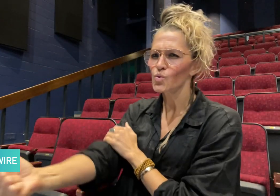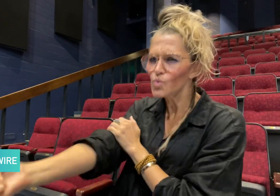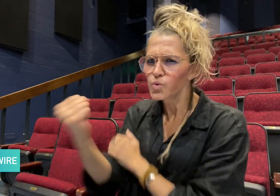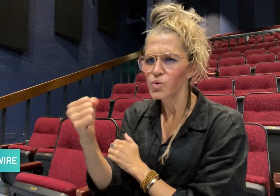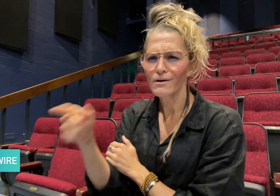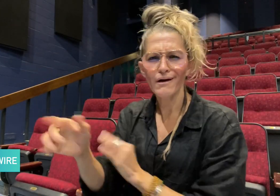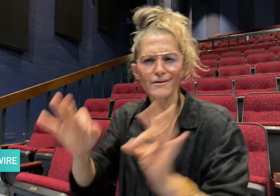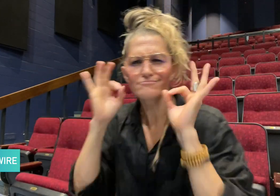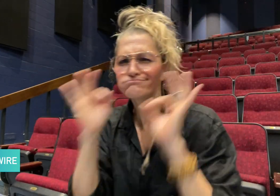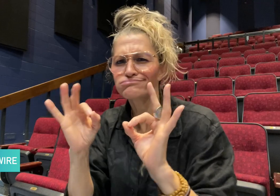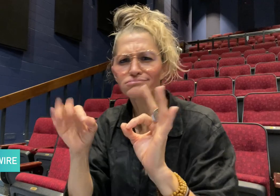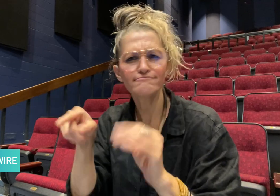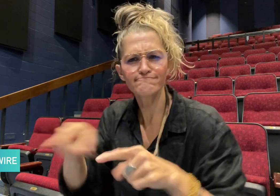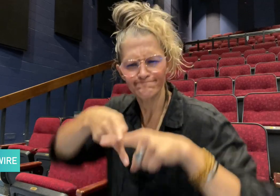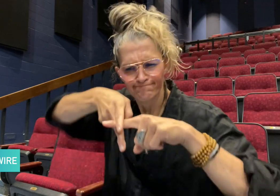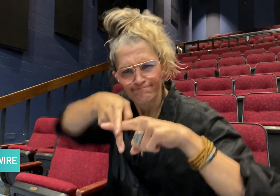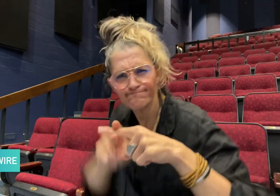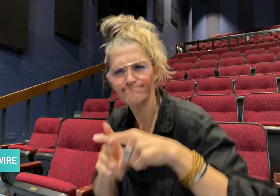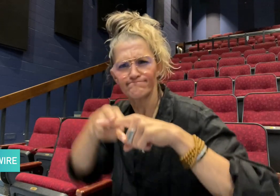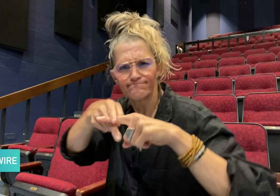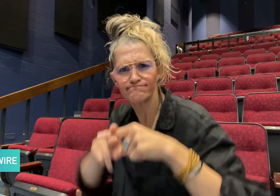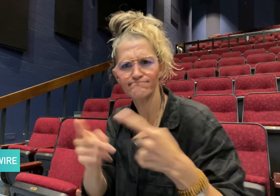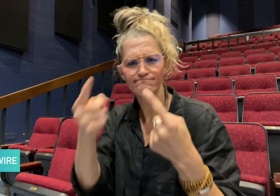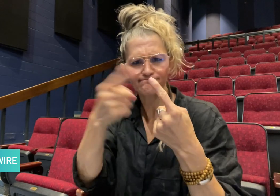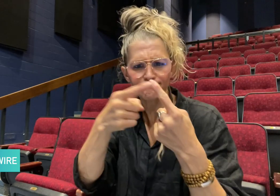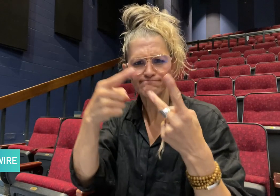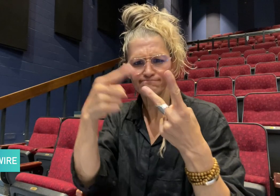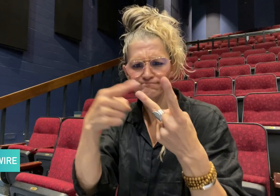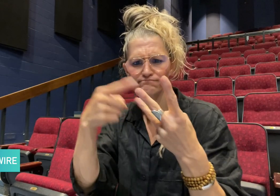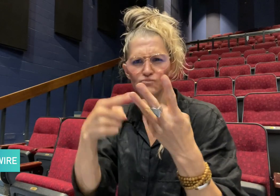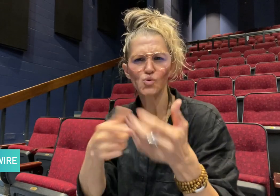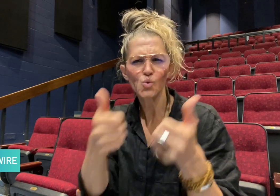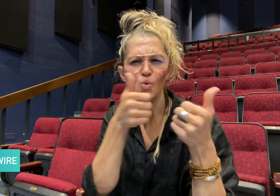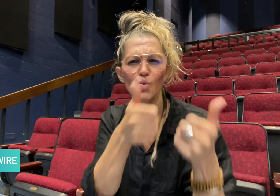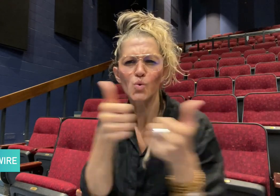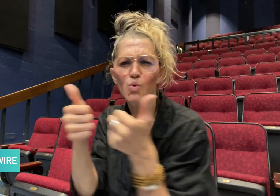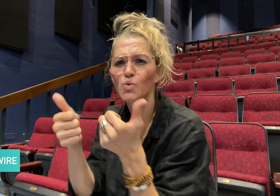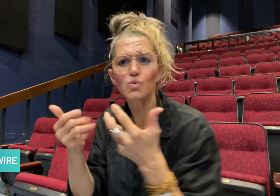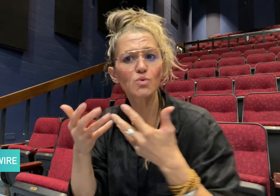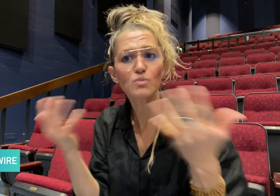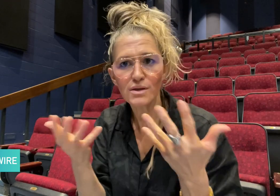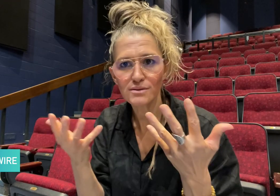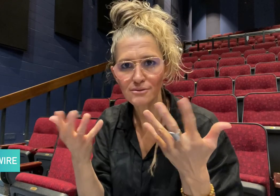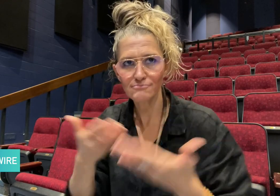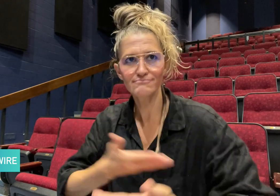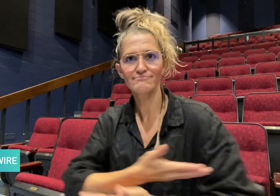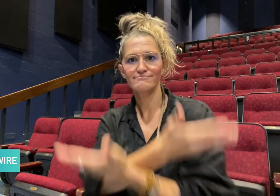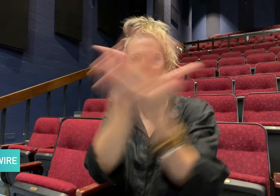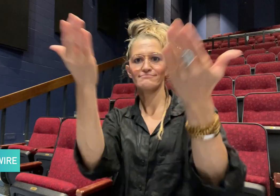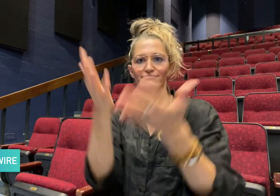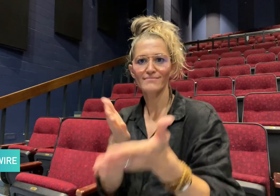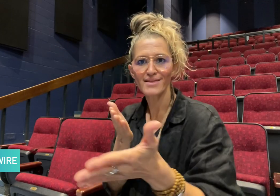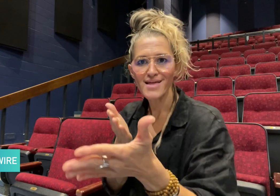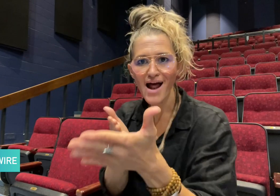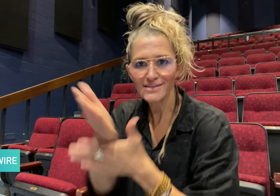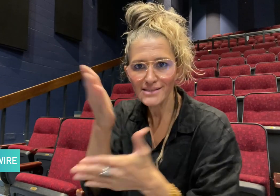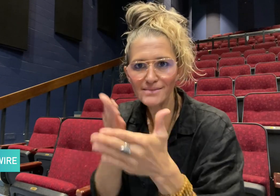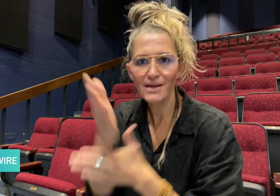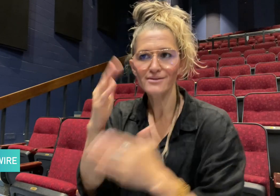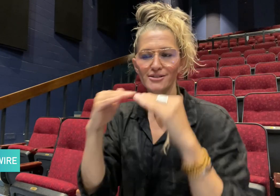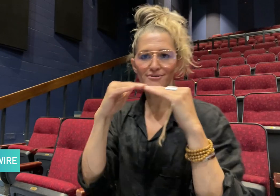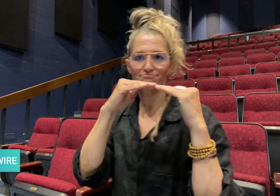thanks to its user-friendly features that deliver accessible,